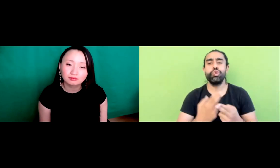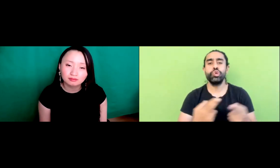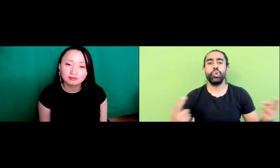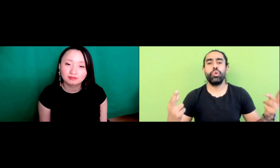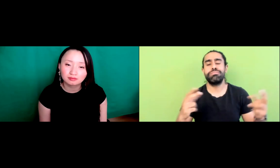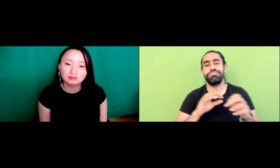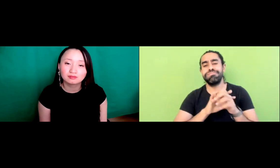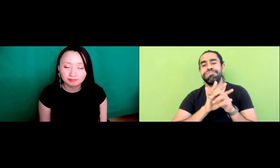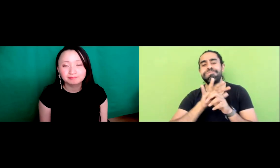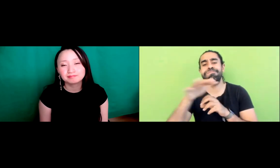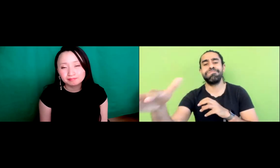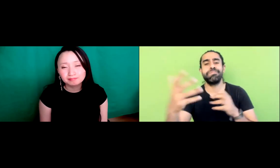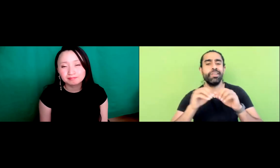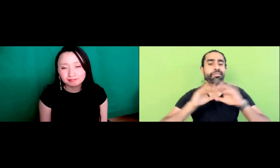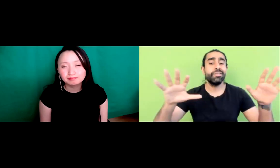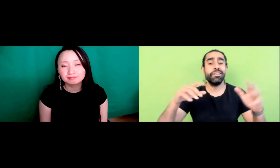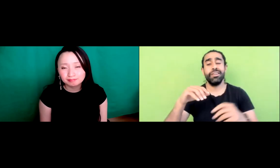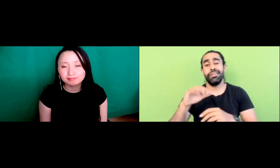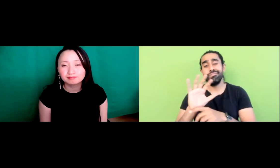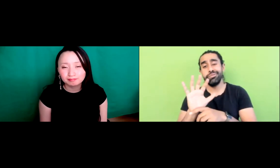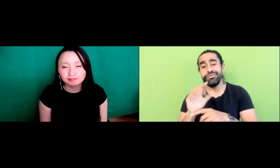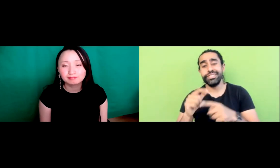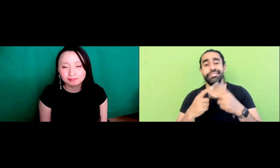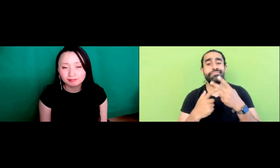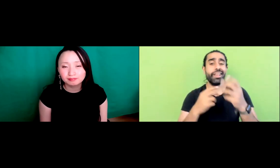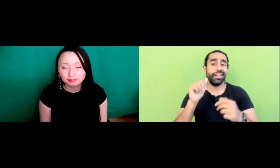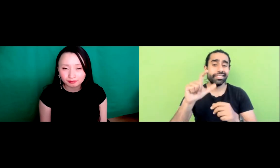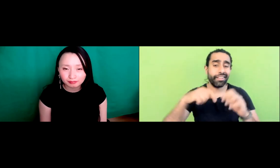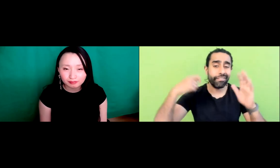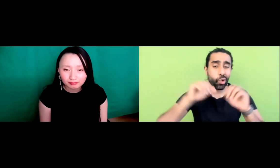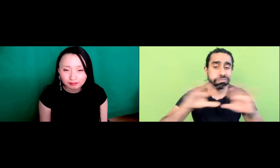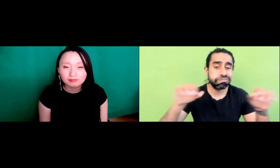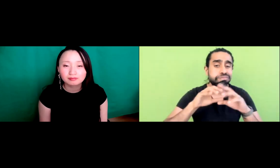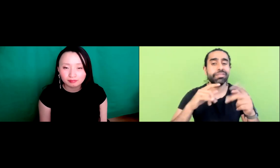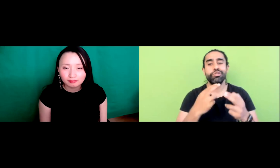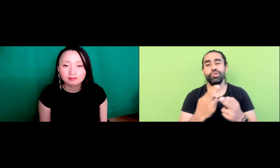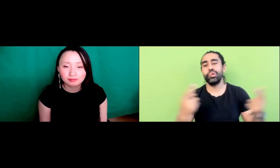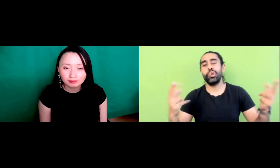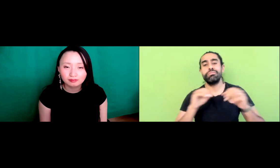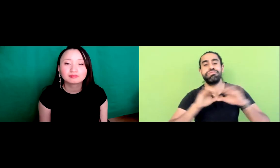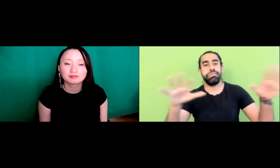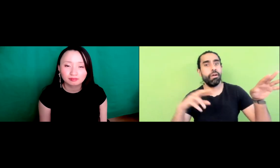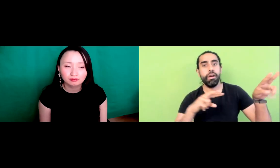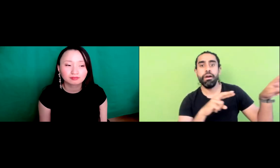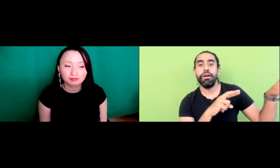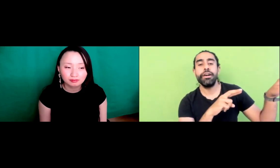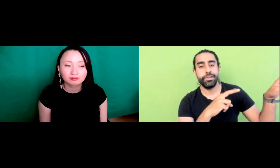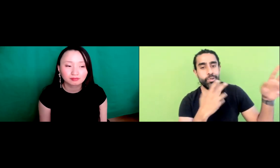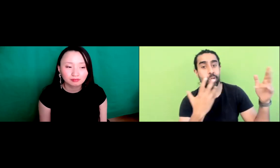up to American aspired to towards that. And so, you know, with SSL and the widespread